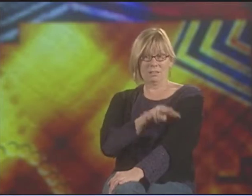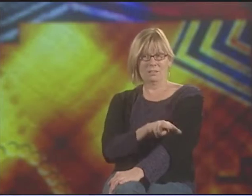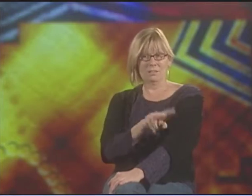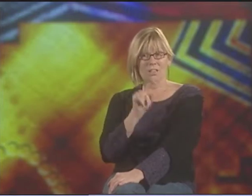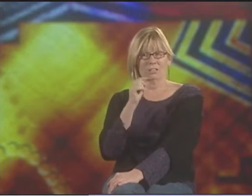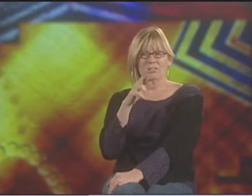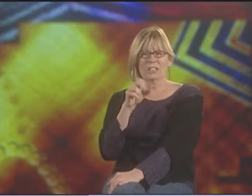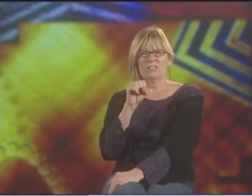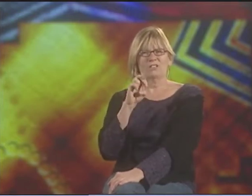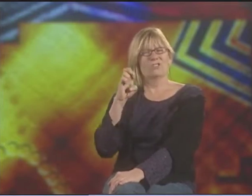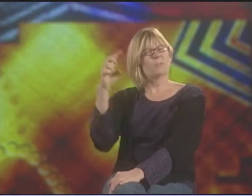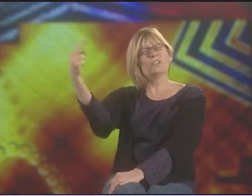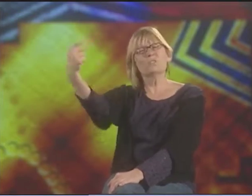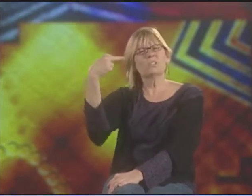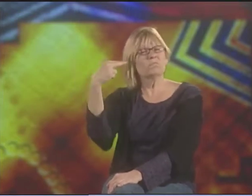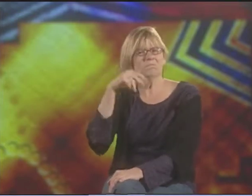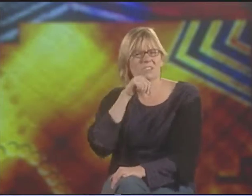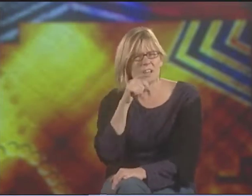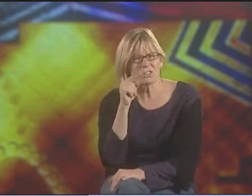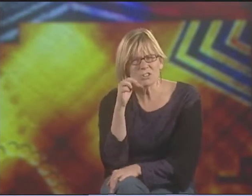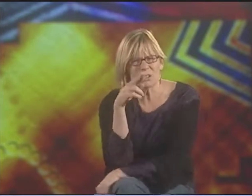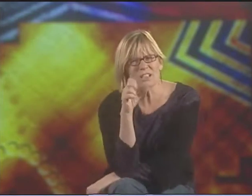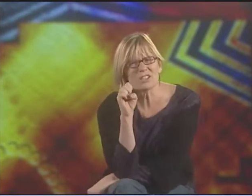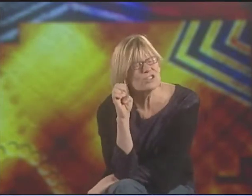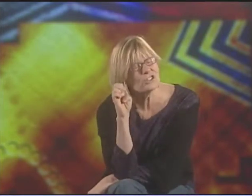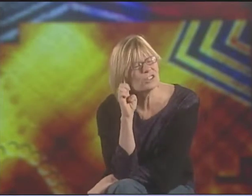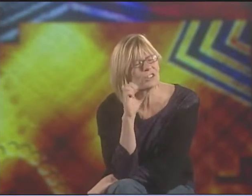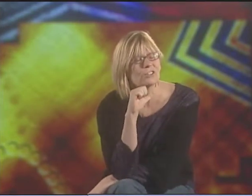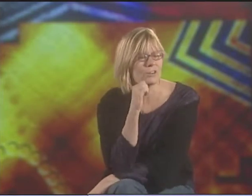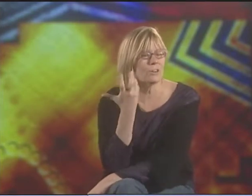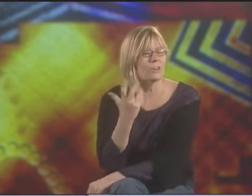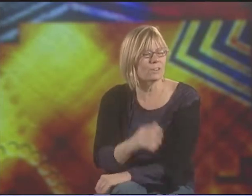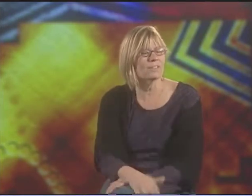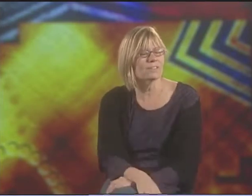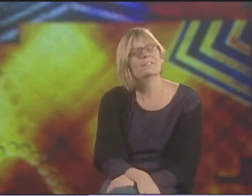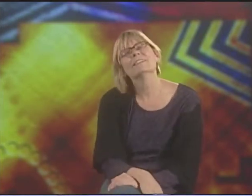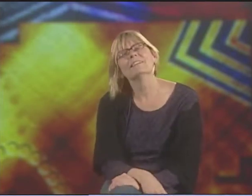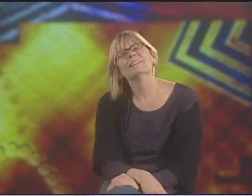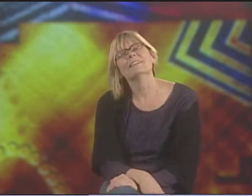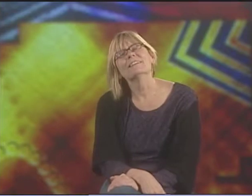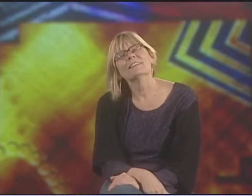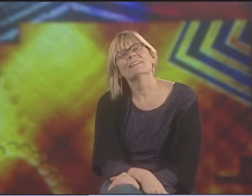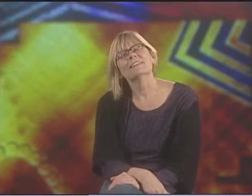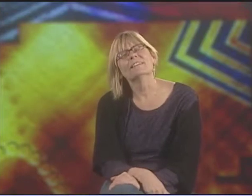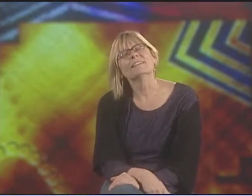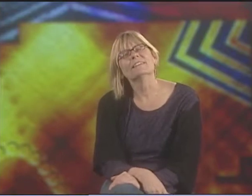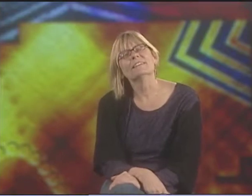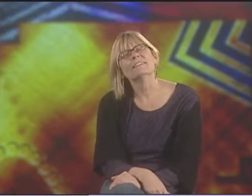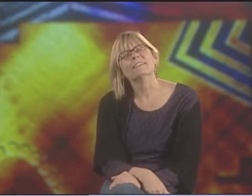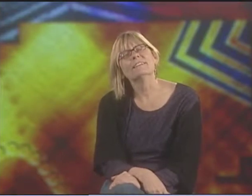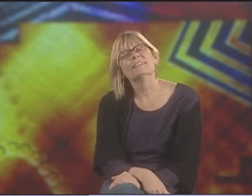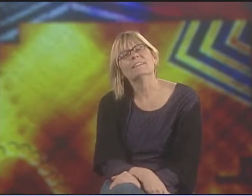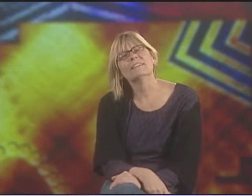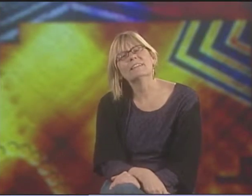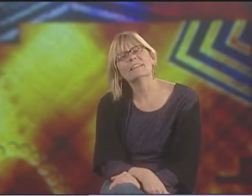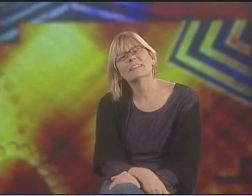WHAT OTHER THINGS ARE VALUED? WELL, THE TREASURE. WE TREASURE OUR LANGUAGE, BUT DEAF PEOPLE AREN'T NECESSARILY TREASURED